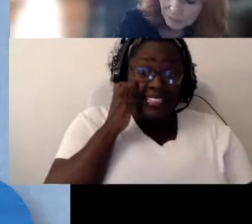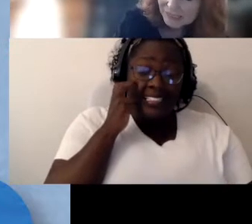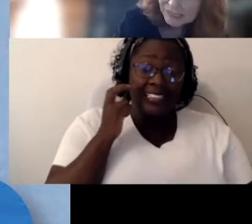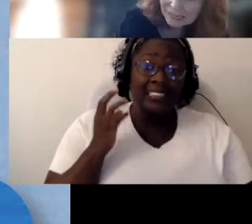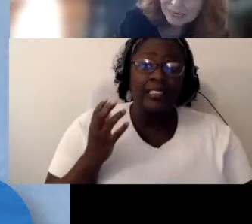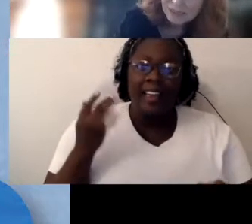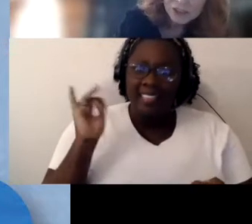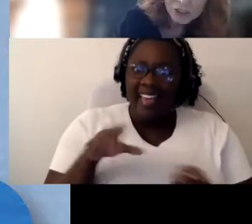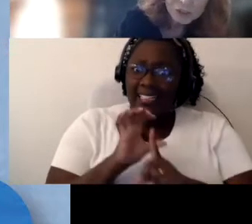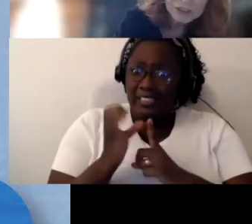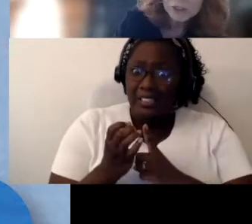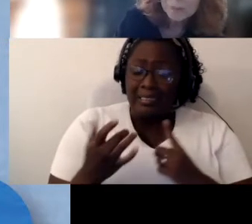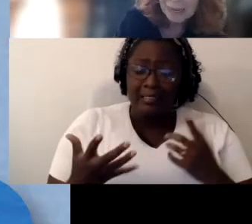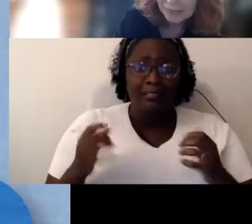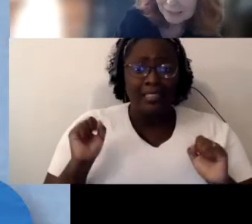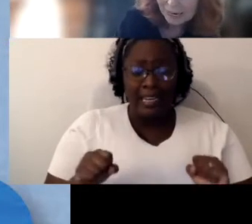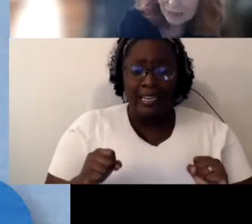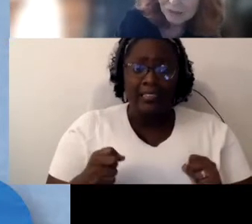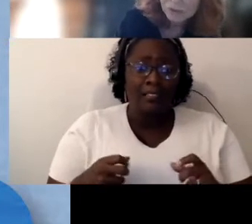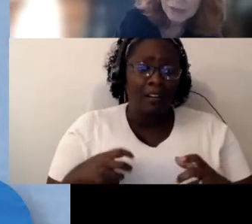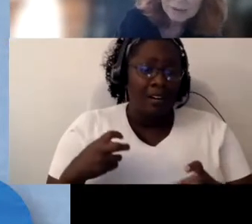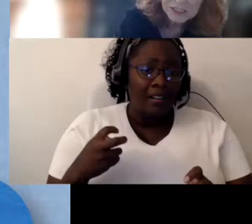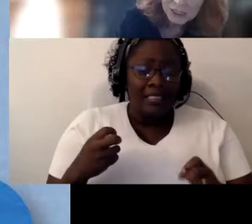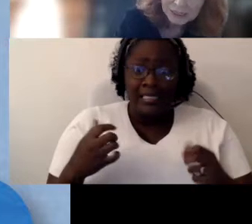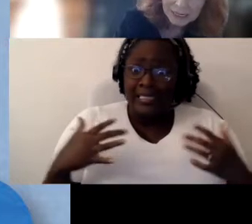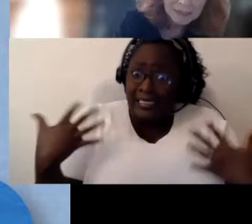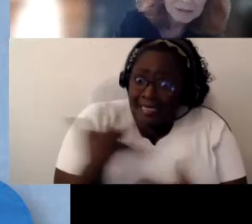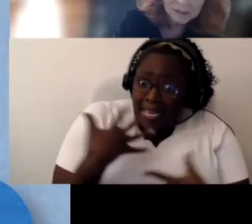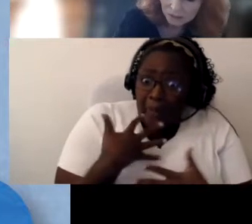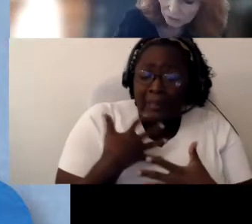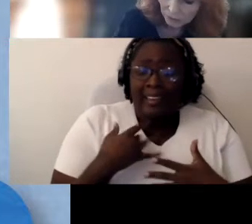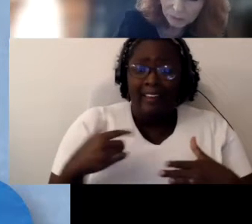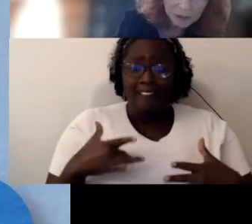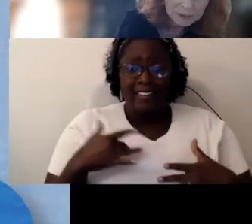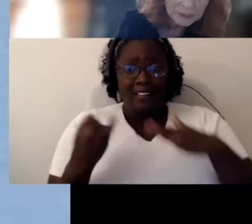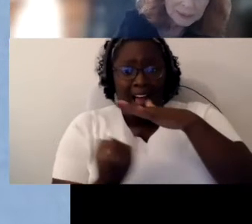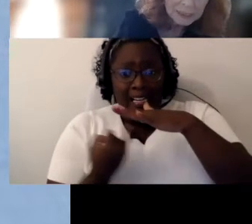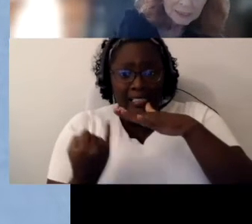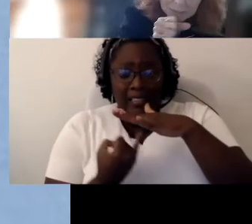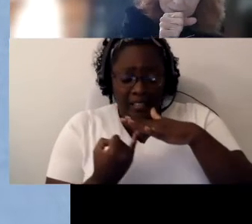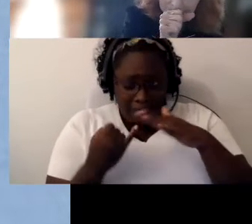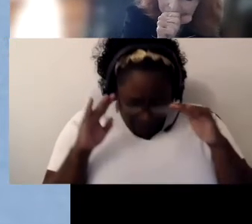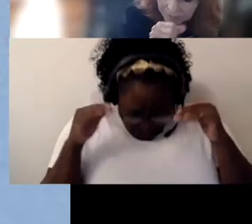and we see that in our students who may act out, or they may shut down or go inward.